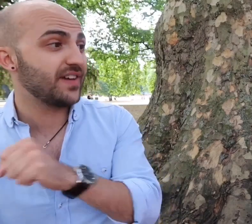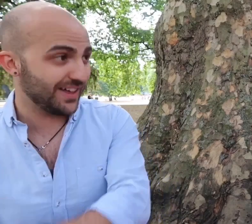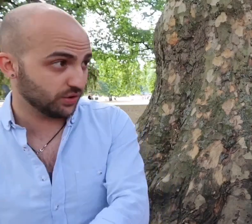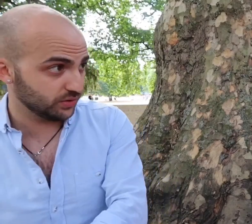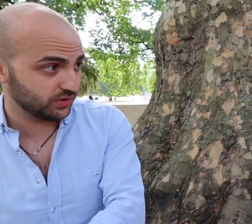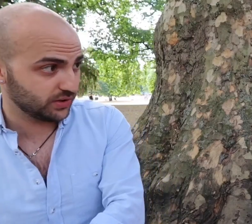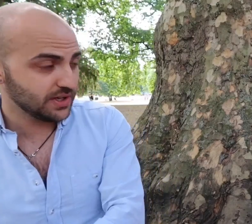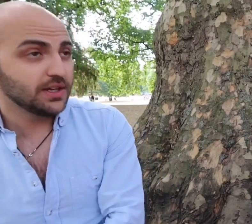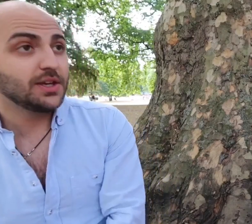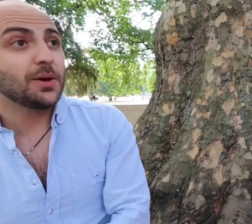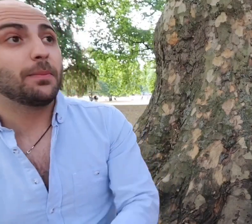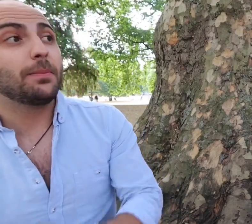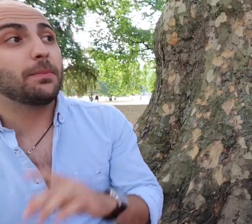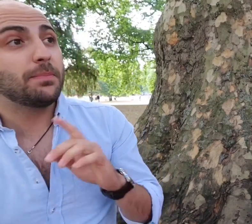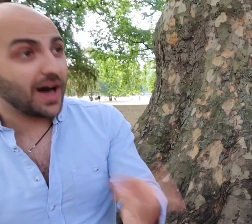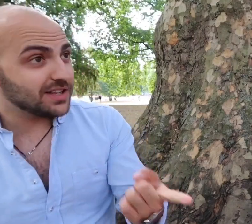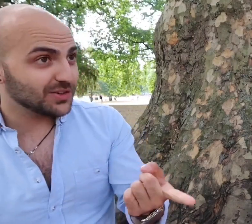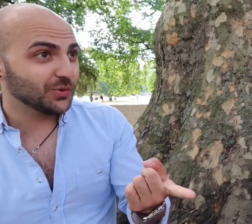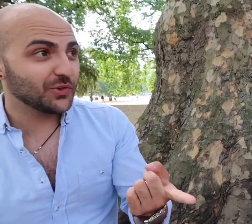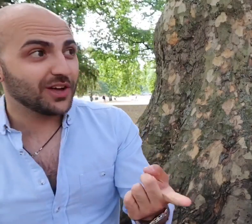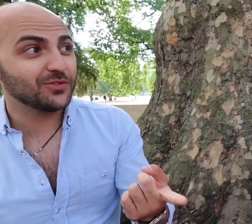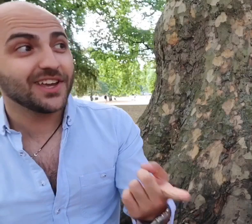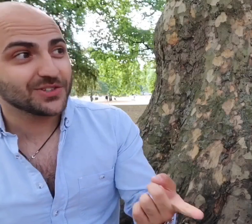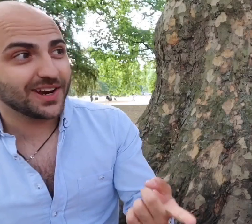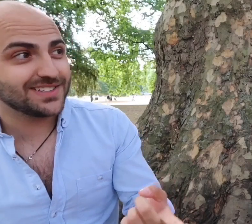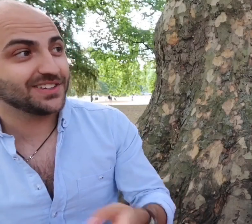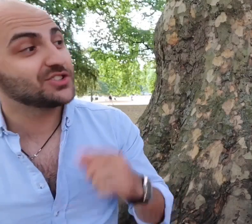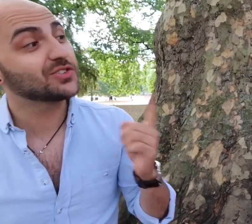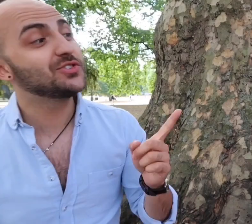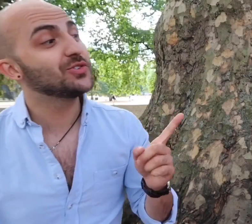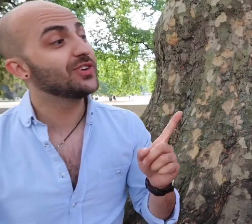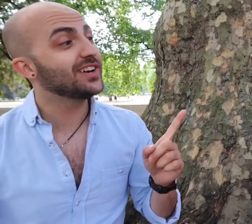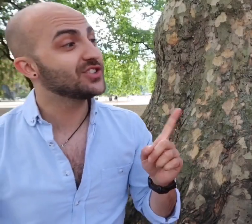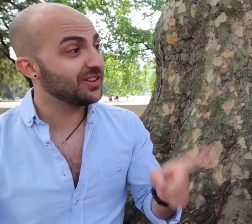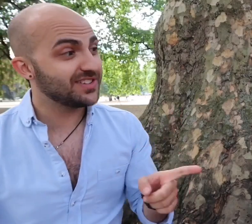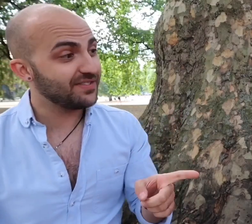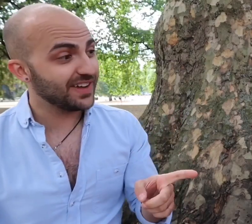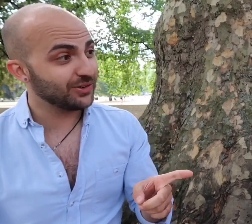adults, but also worth reiterating that just 'cause you're a child of deaf adults